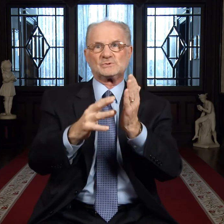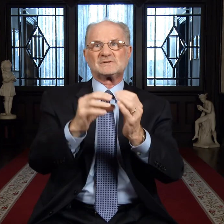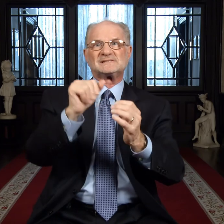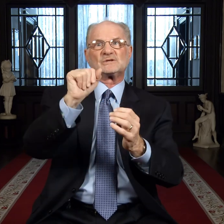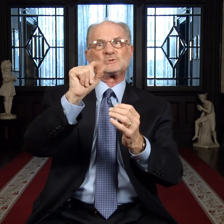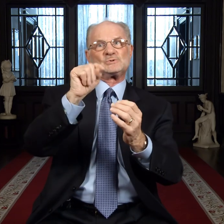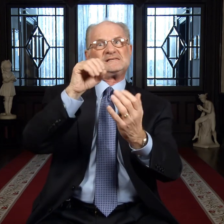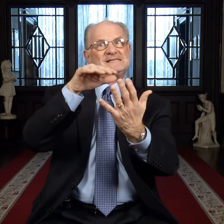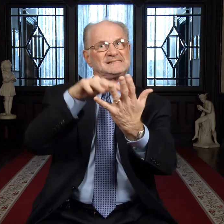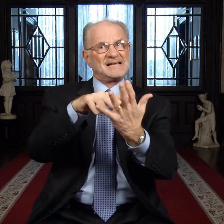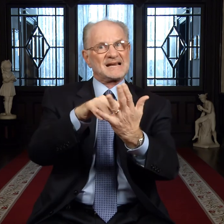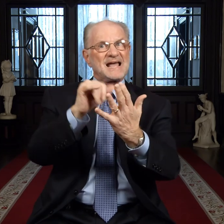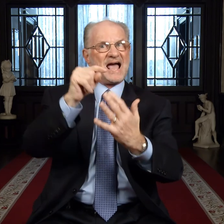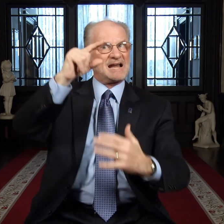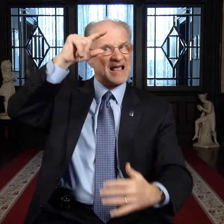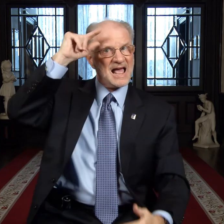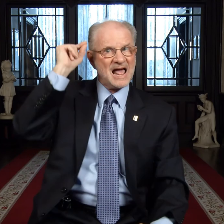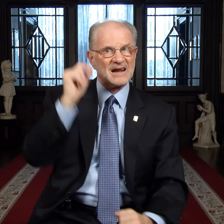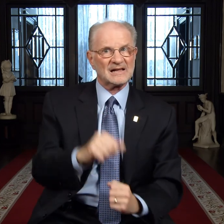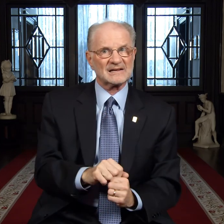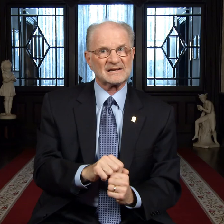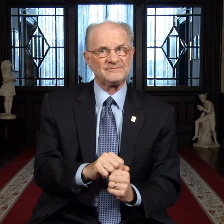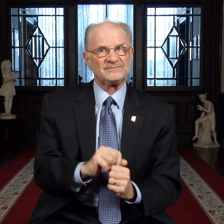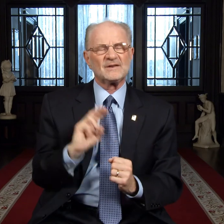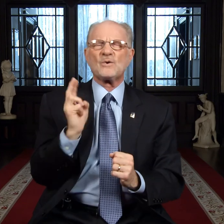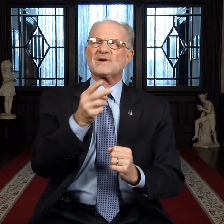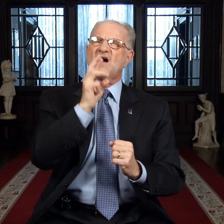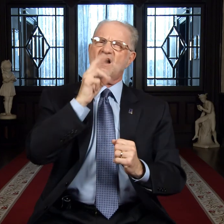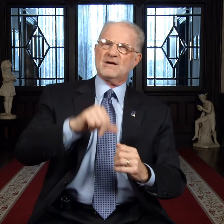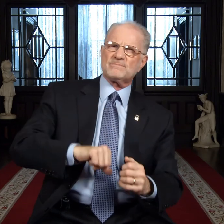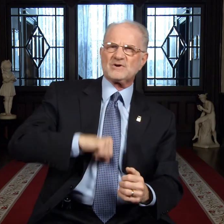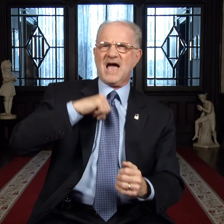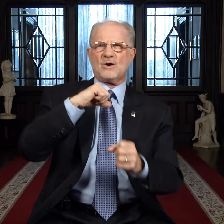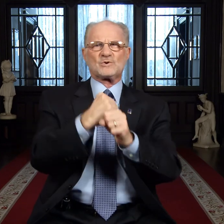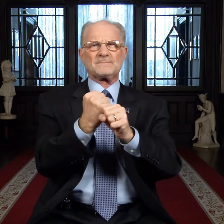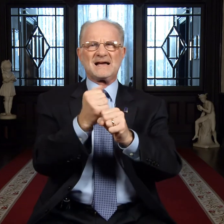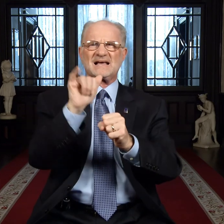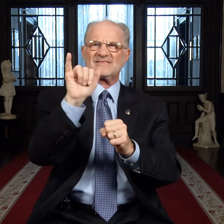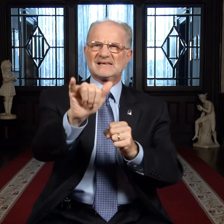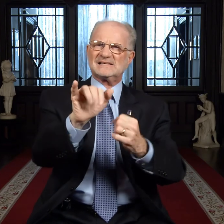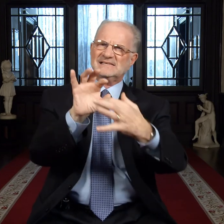to study at Gallaudet. We are proud to make these connections with